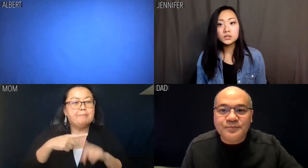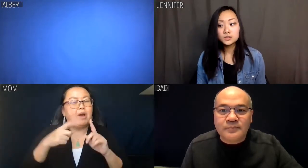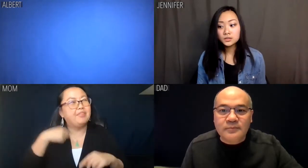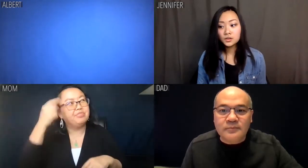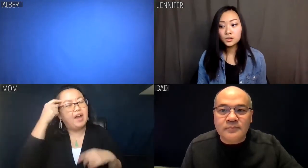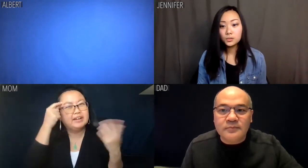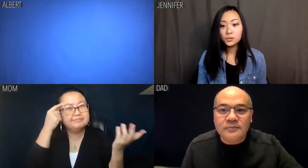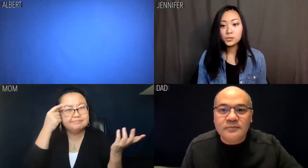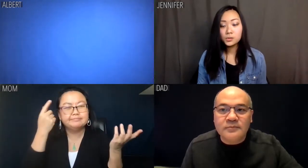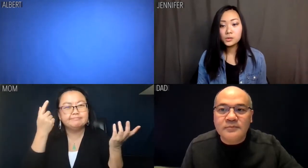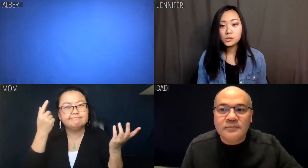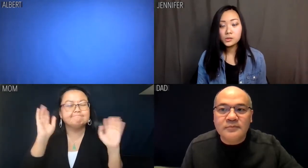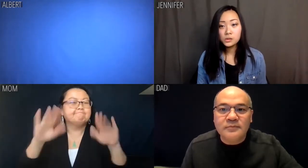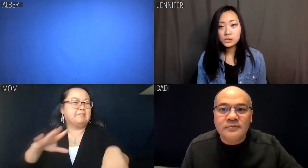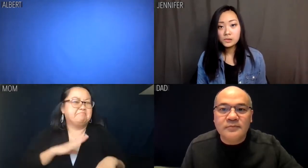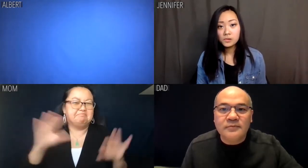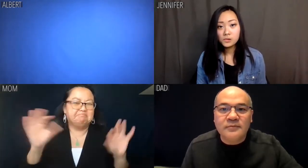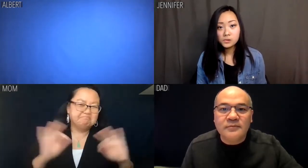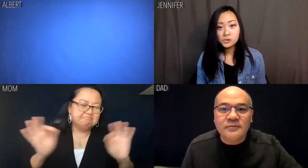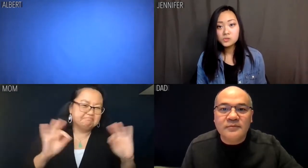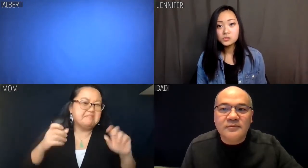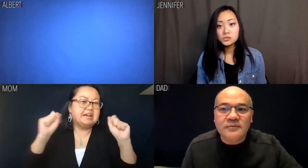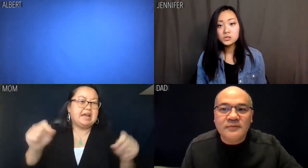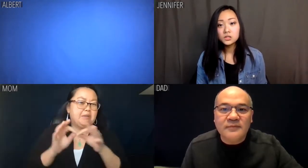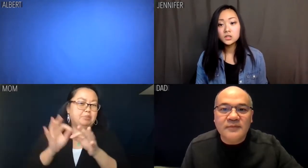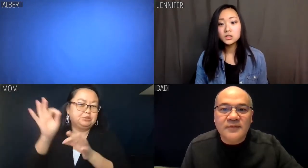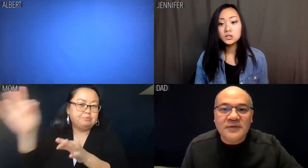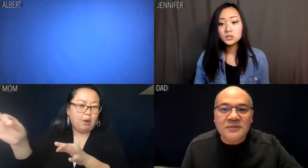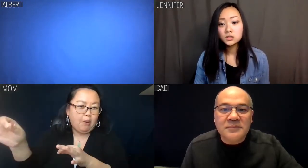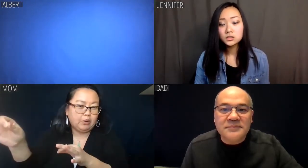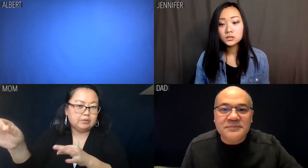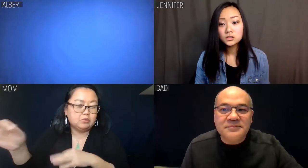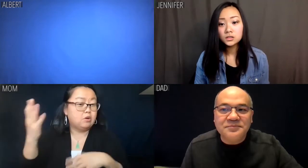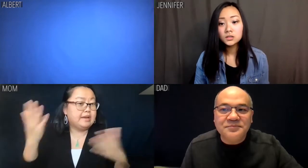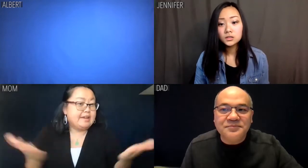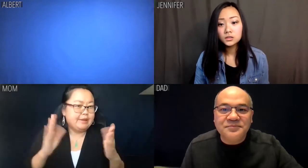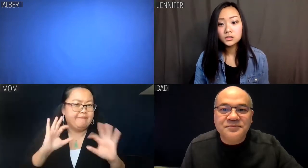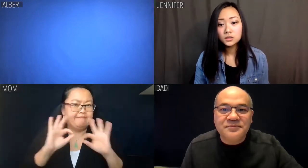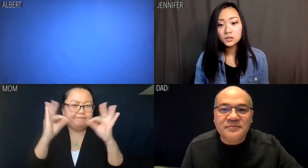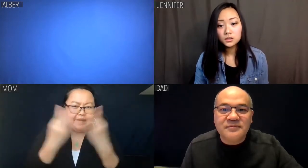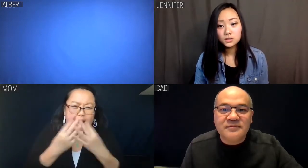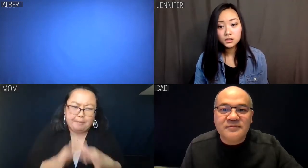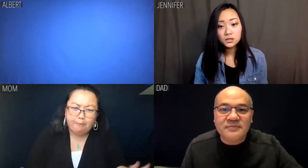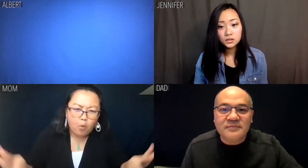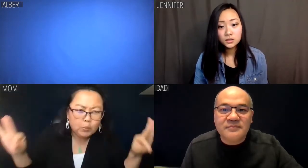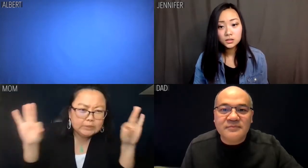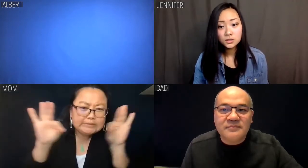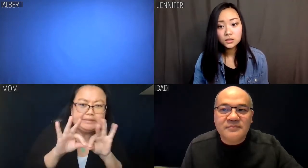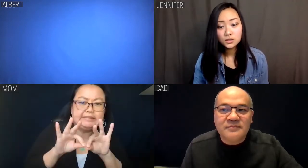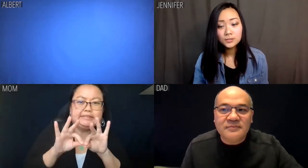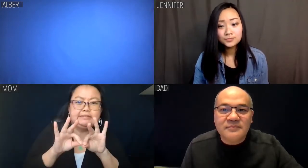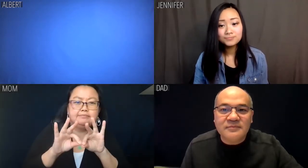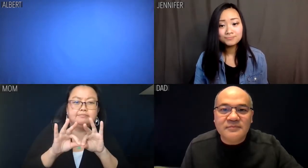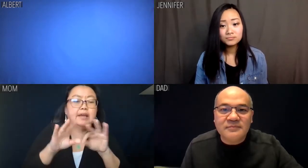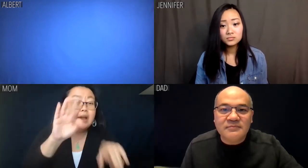but I thought, heck, I could postpone that. Family's much more important.